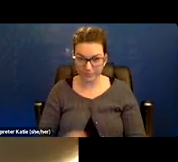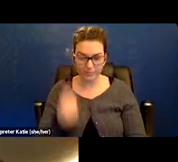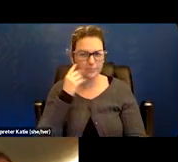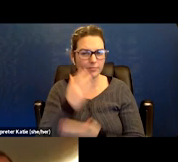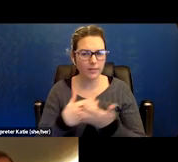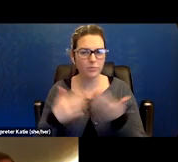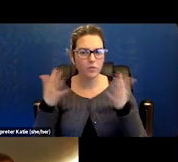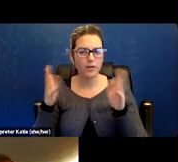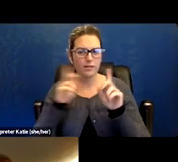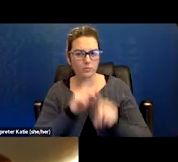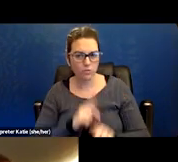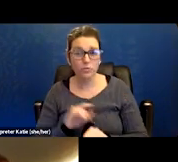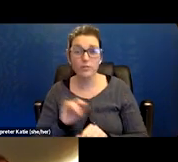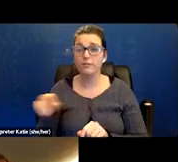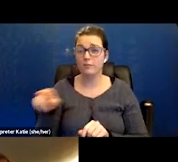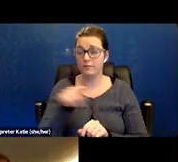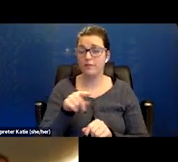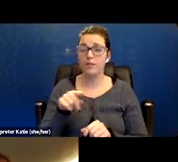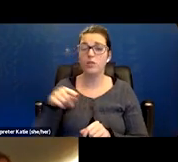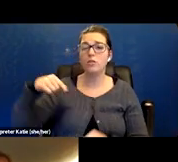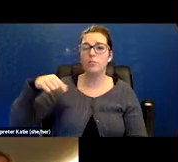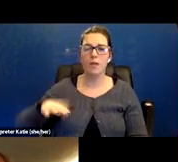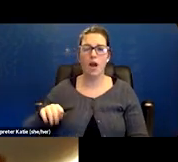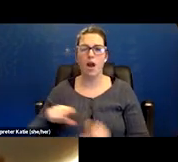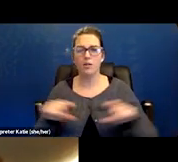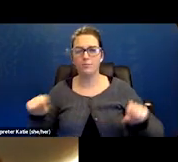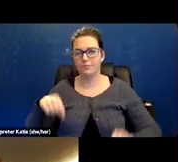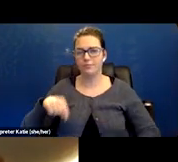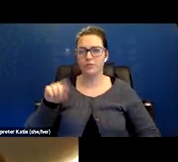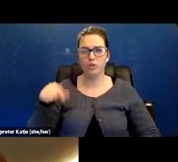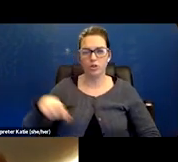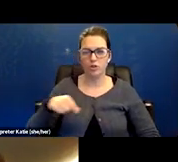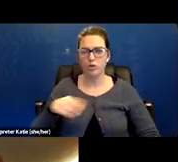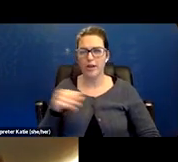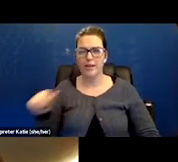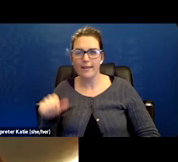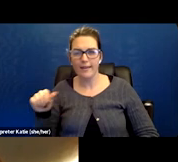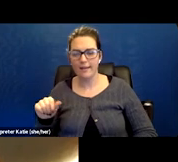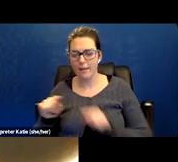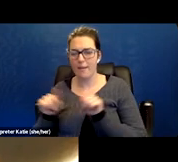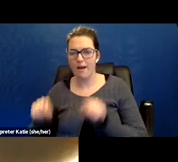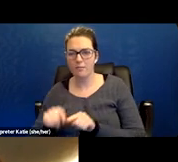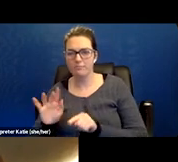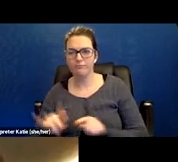but if folks want to, in the Q and A box put some questions directed to Dr. Pritchard and Julie,